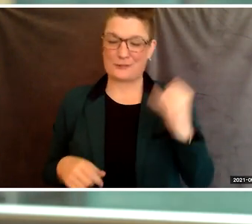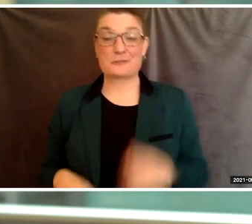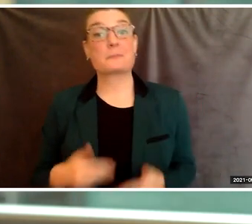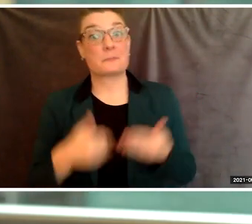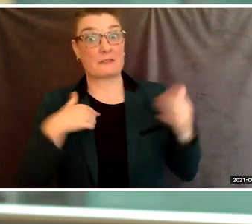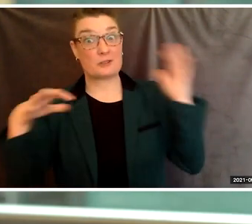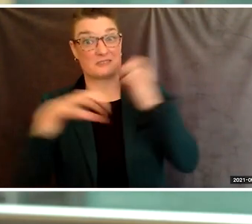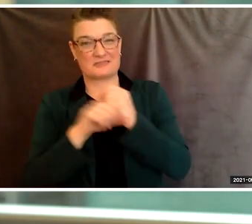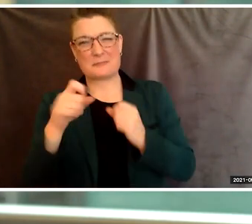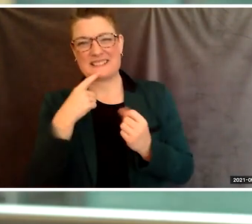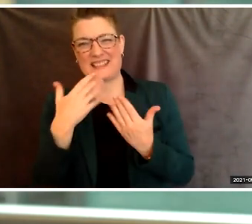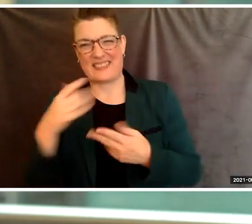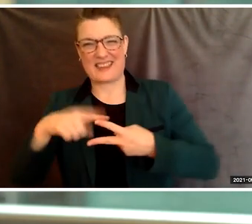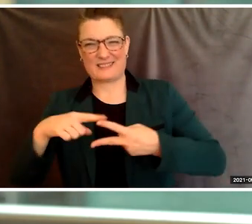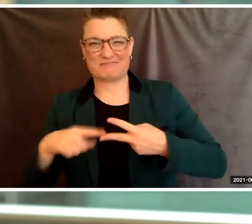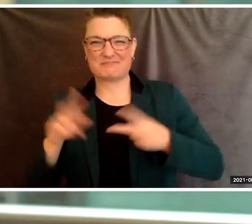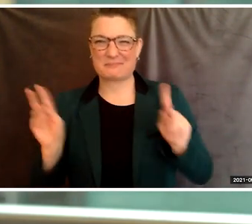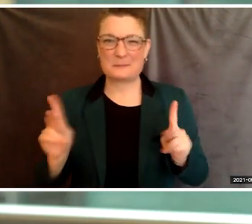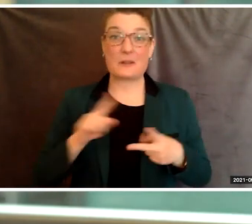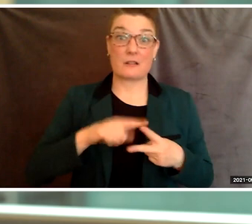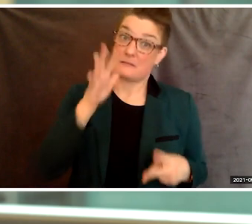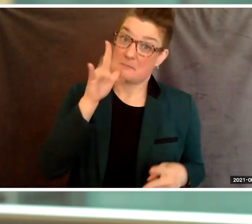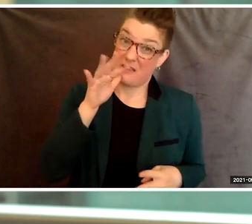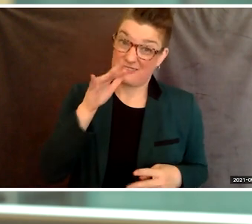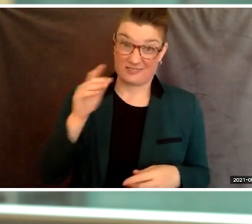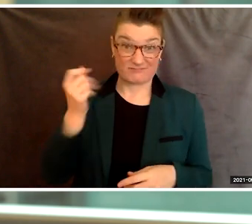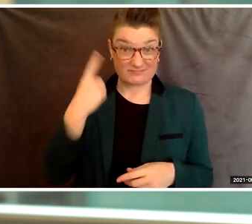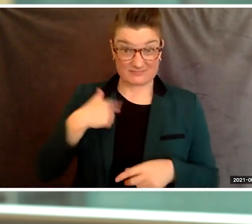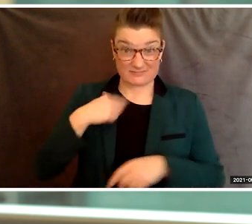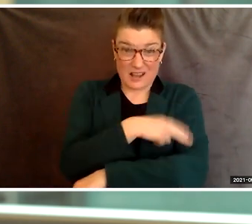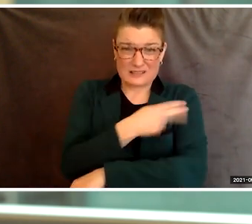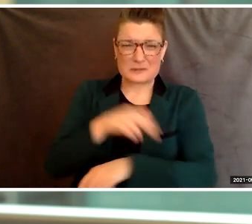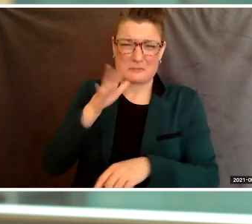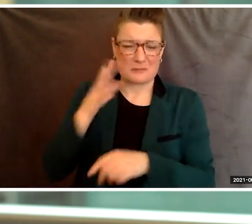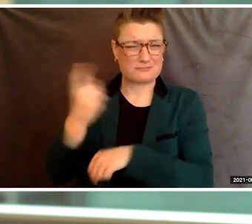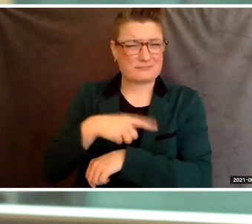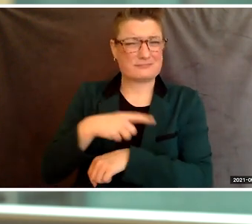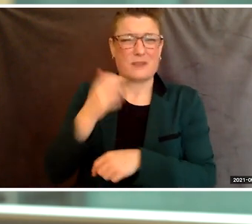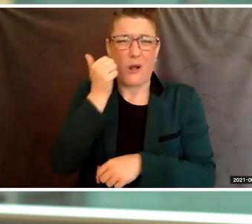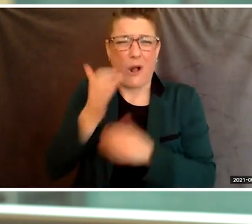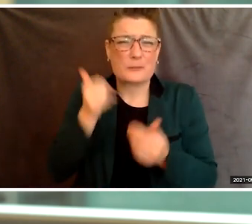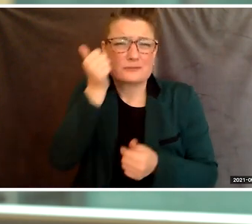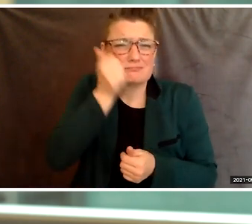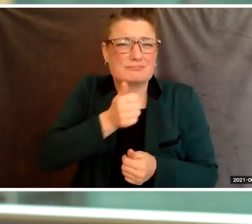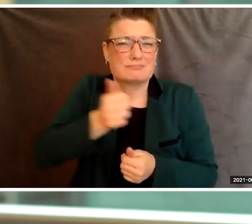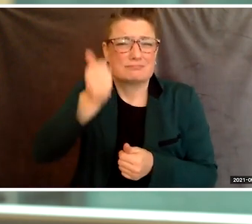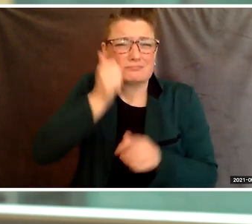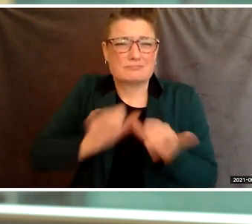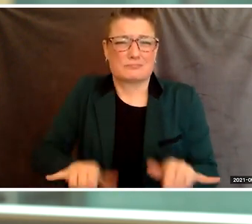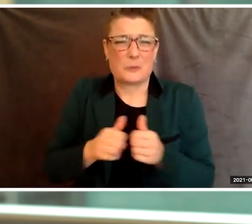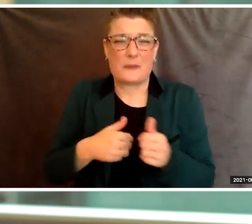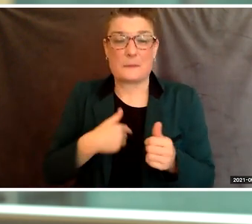My mother has spent practically every day of that year in the hospital room with me and my partner Ward who walks every single day with me,